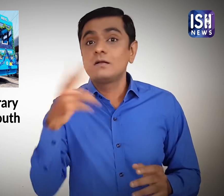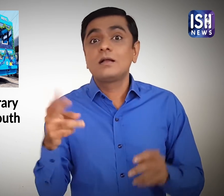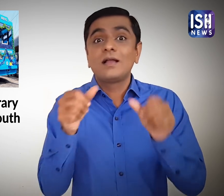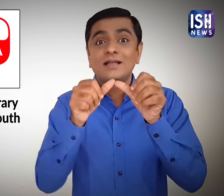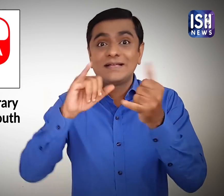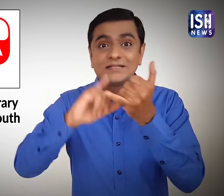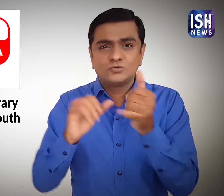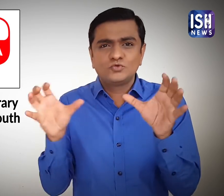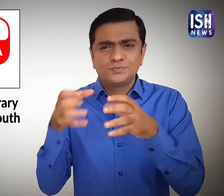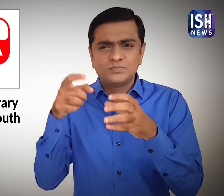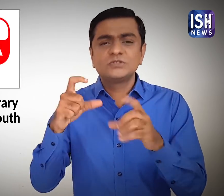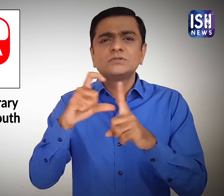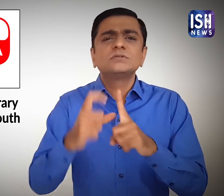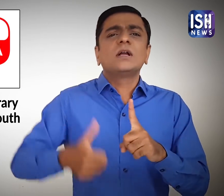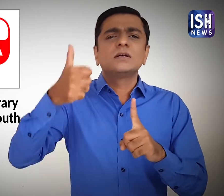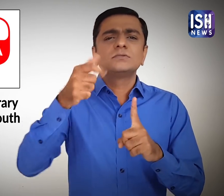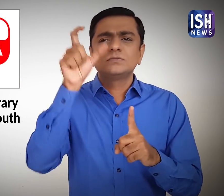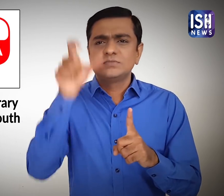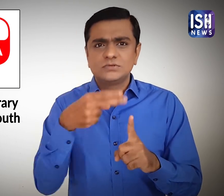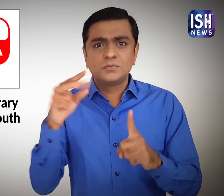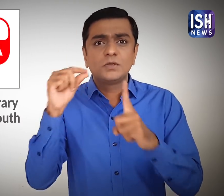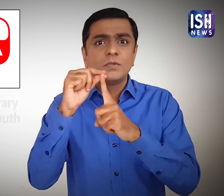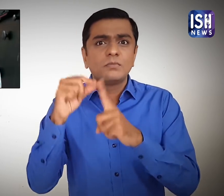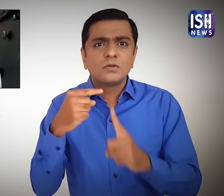Priti Paul, Director of Apeejay Surrendra Group said,